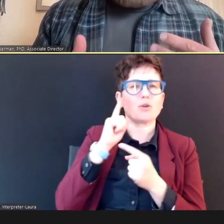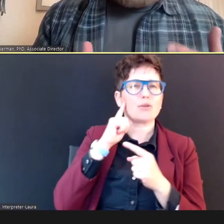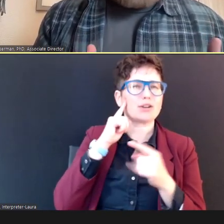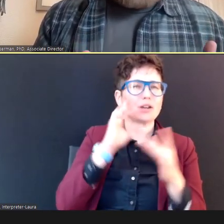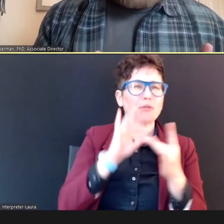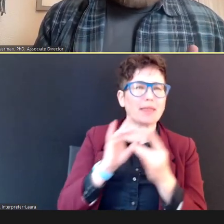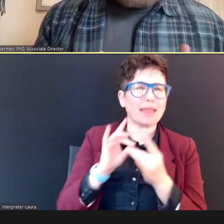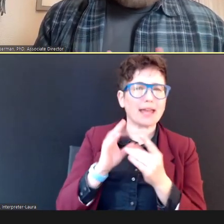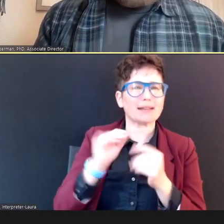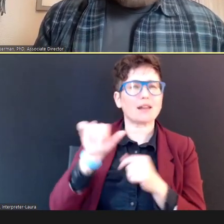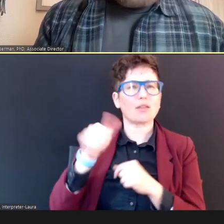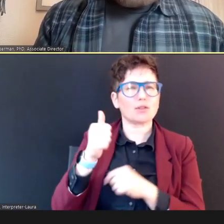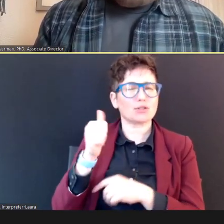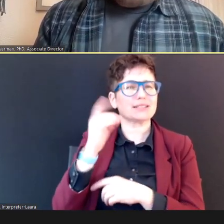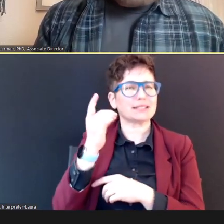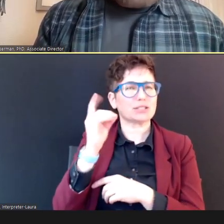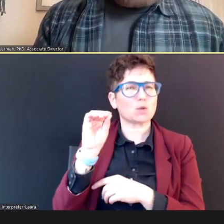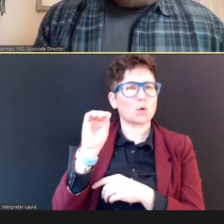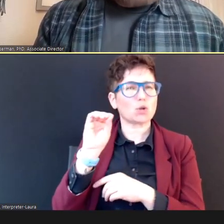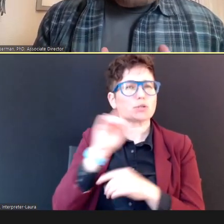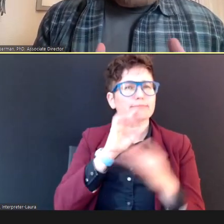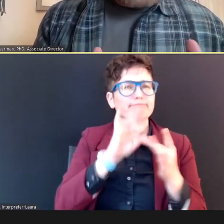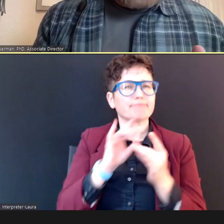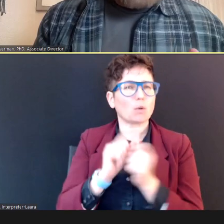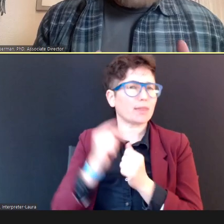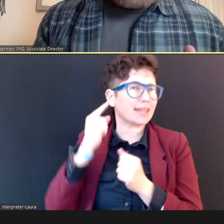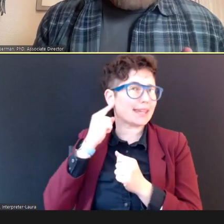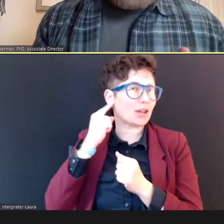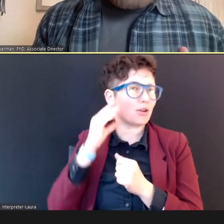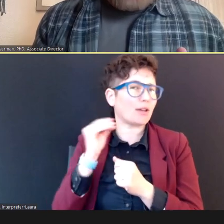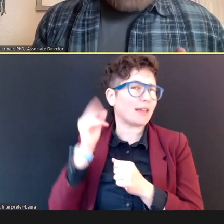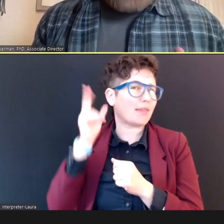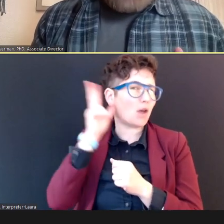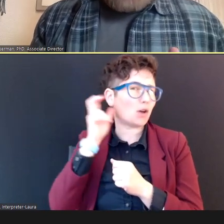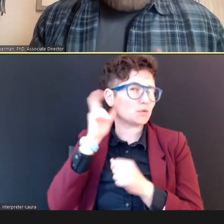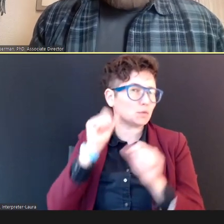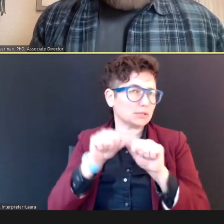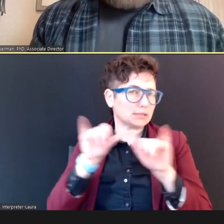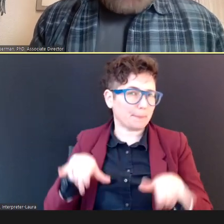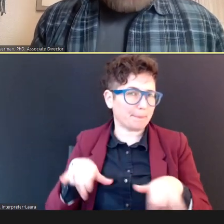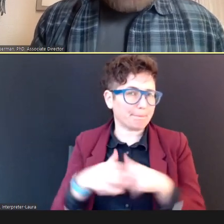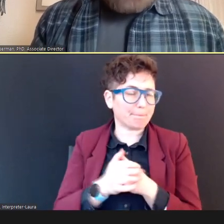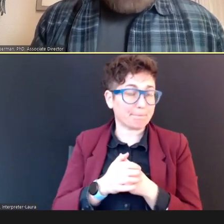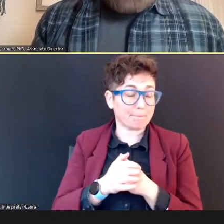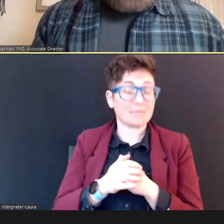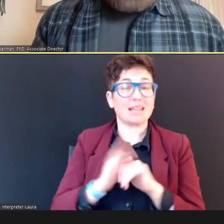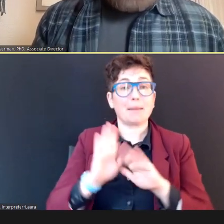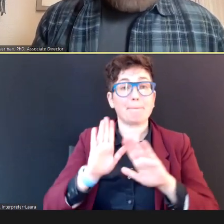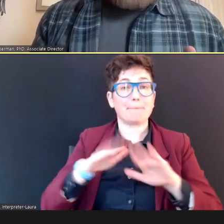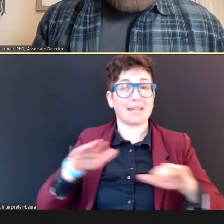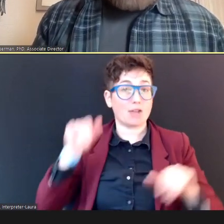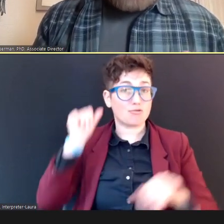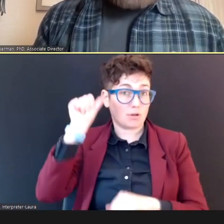and the auditory system. A pediatric audiologist, specializes in children, so --